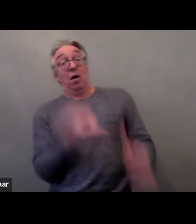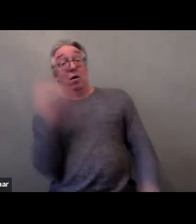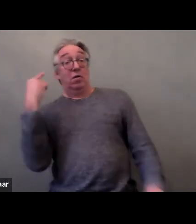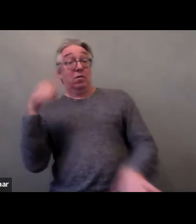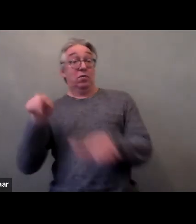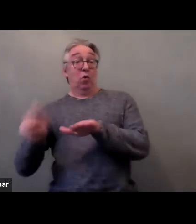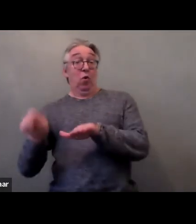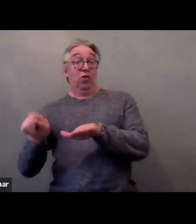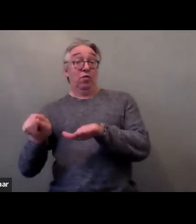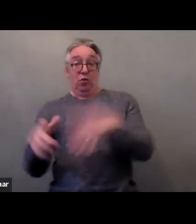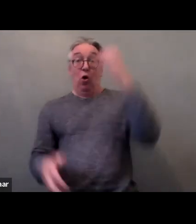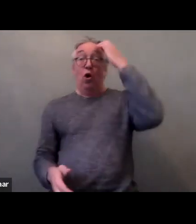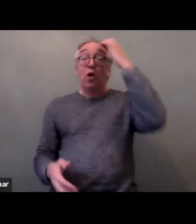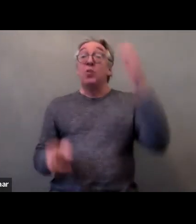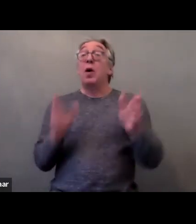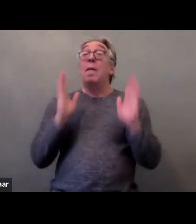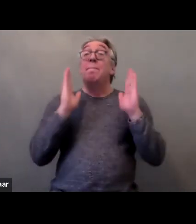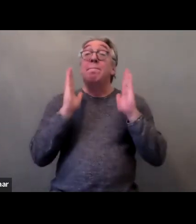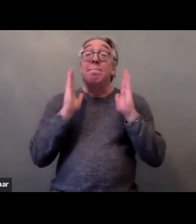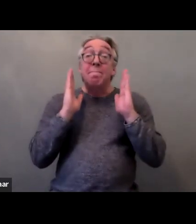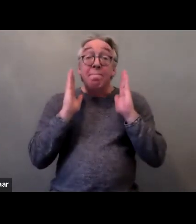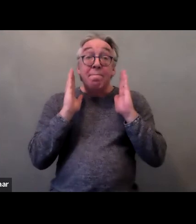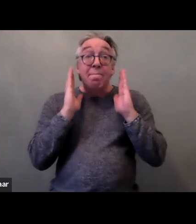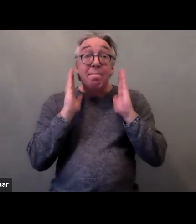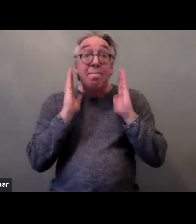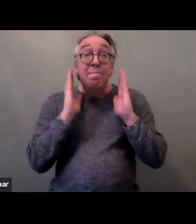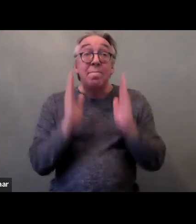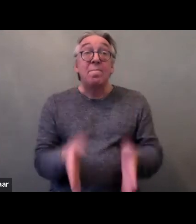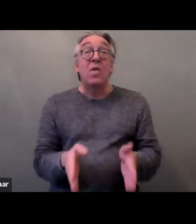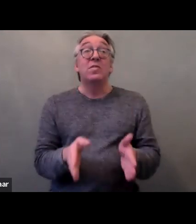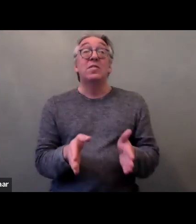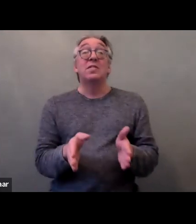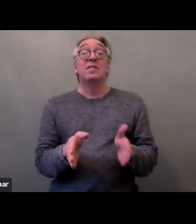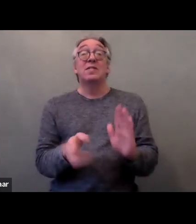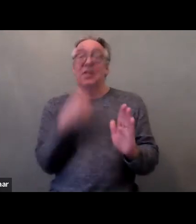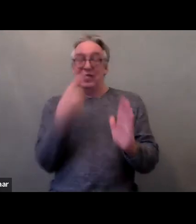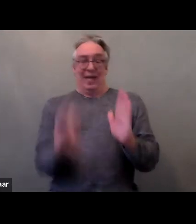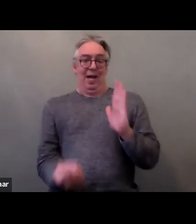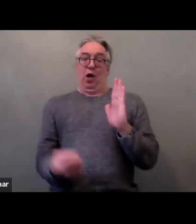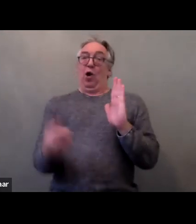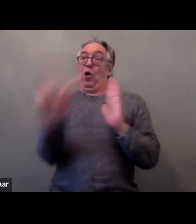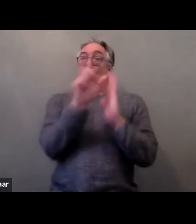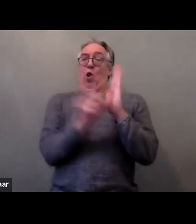to criminalize a number of forms of violence that aren't yet criminalized by a number of States.